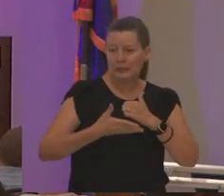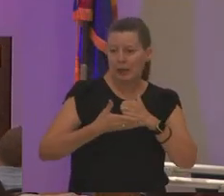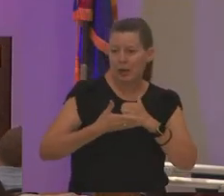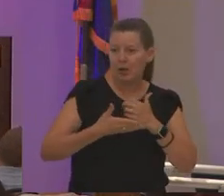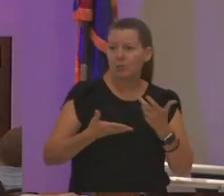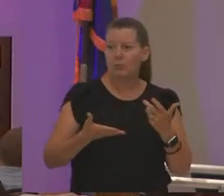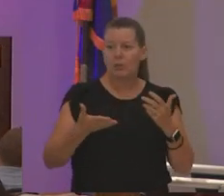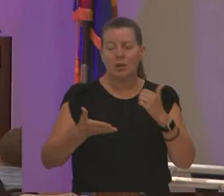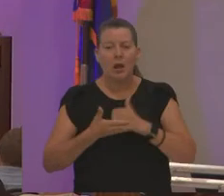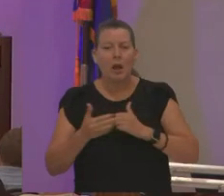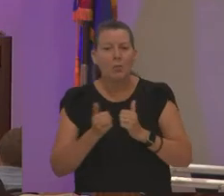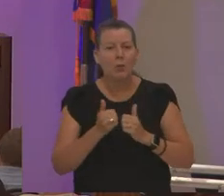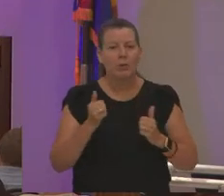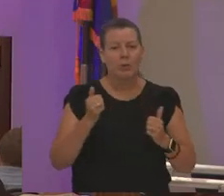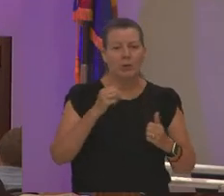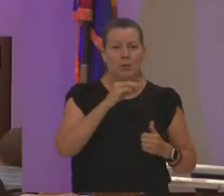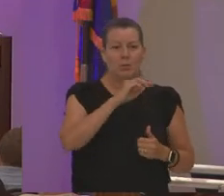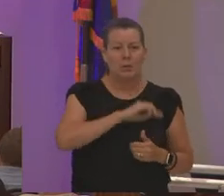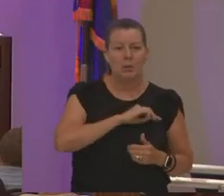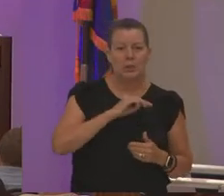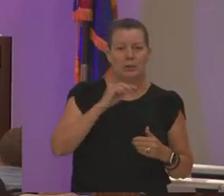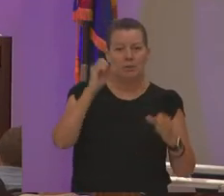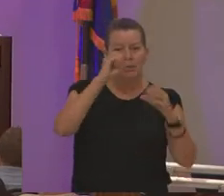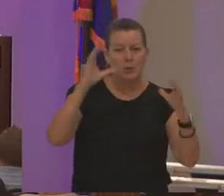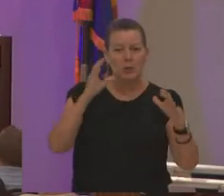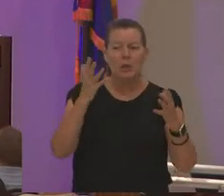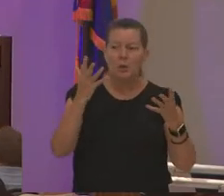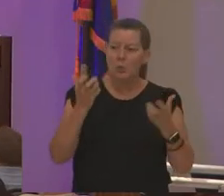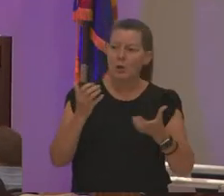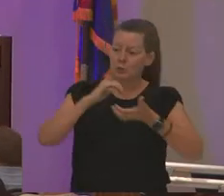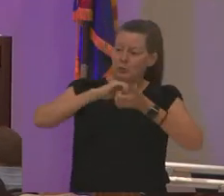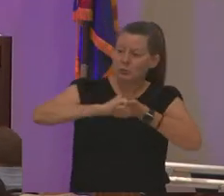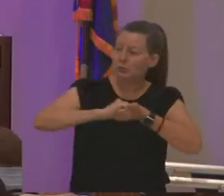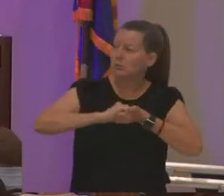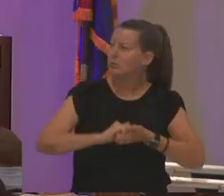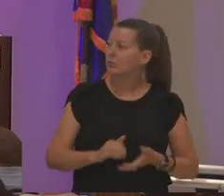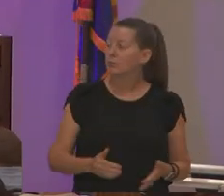help us with our mission and vision they're on board what are our values we value our community